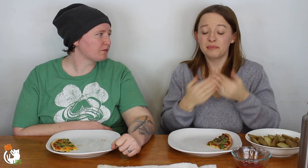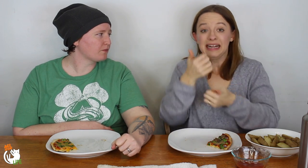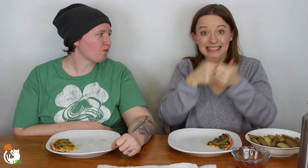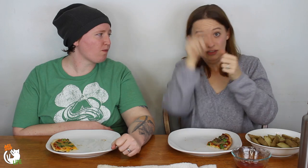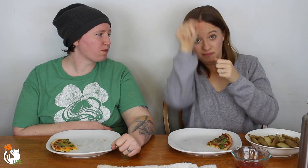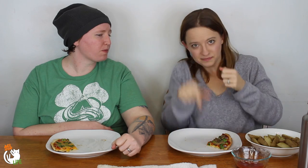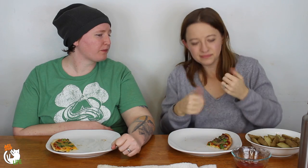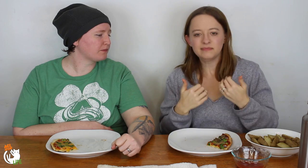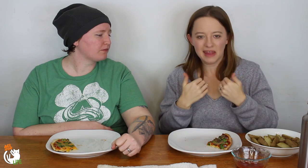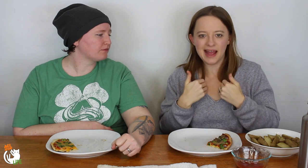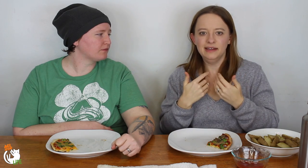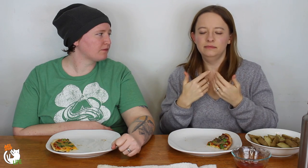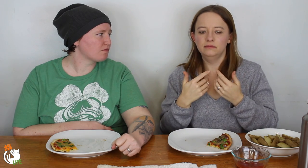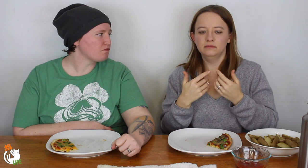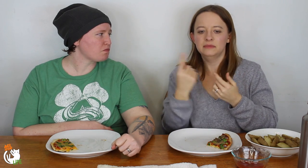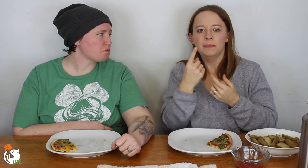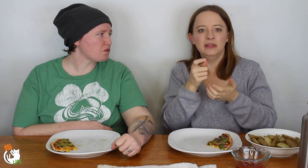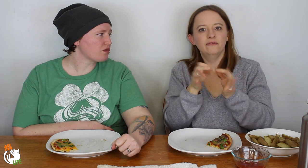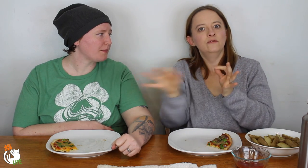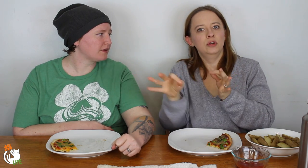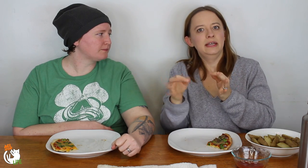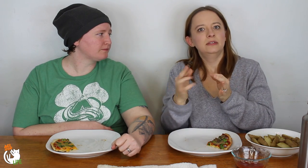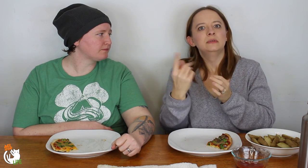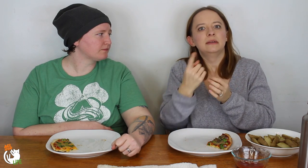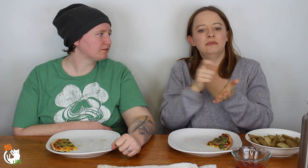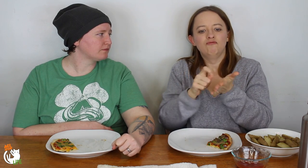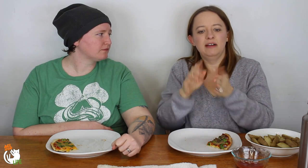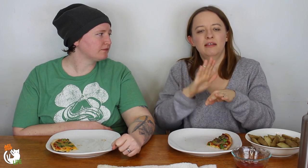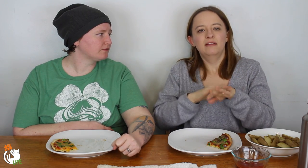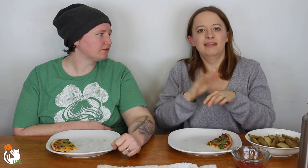But anyways, each strip of ribbon had some phrase or something written on it